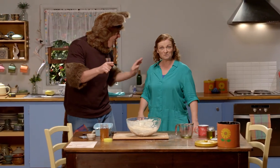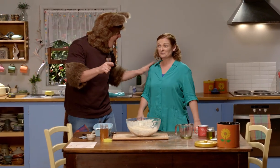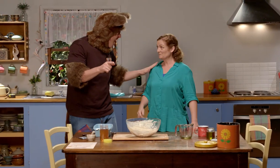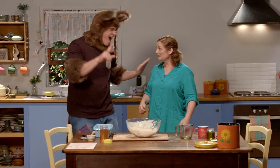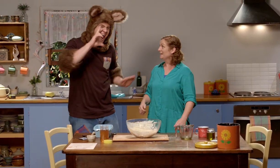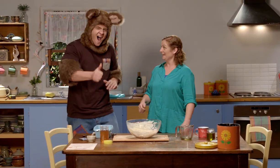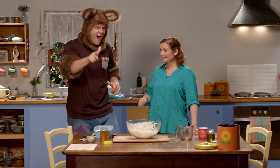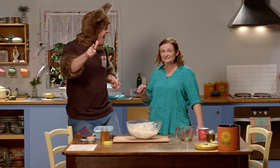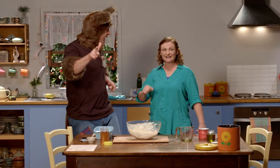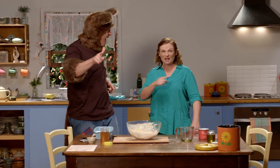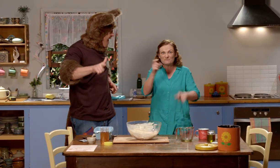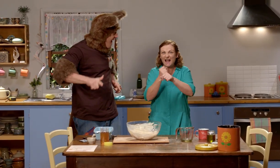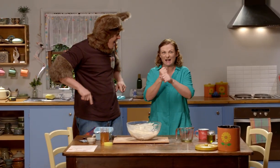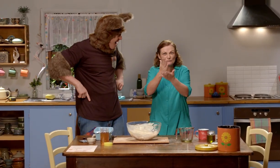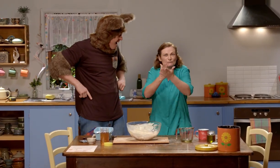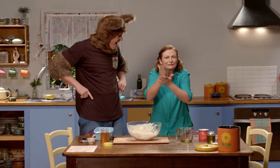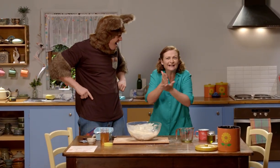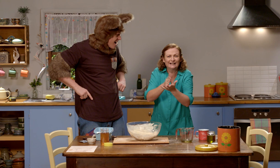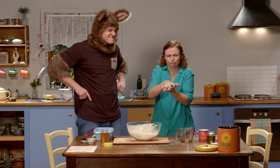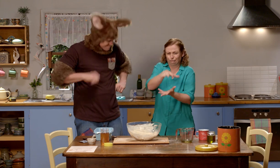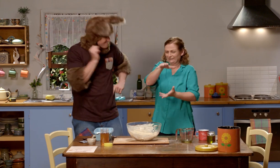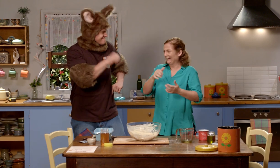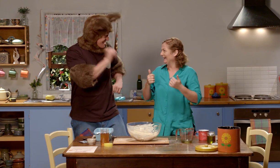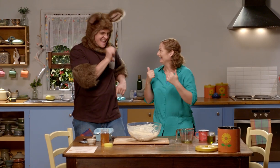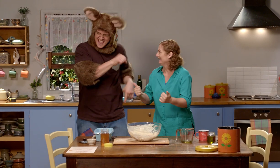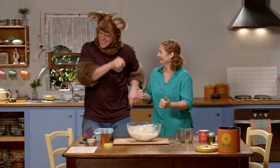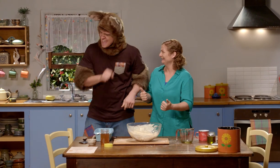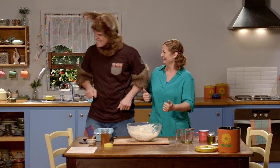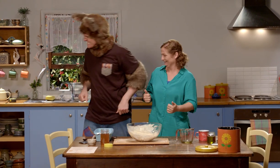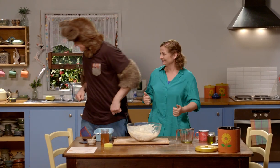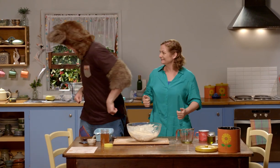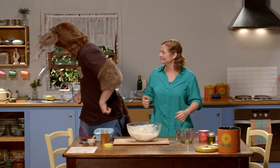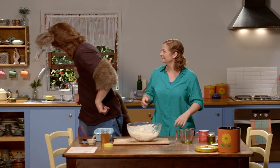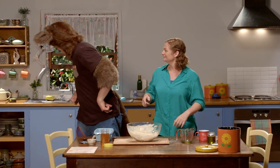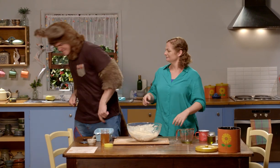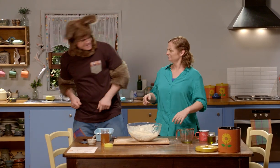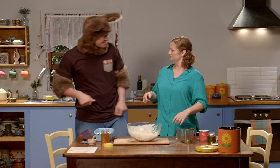Wow, that looked great! Yes, seeing all that bread get made. Yeah...